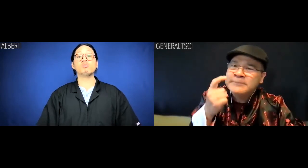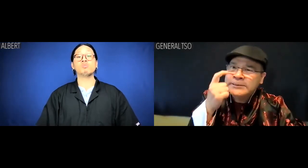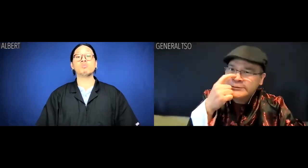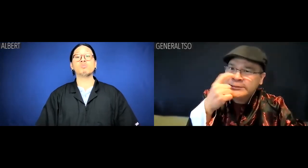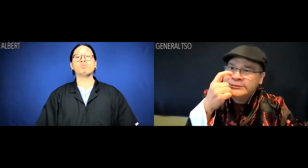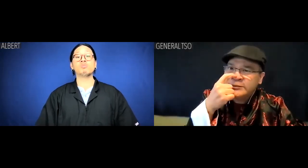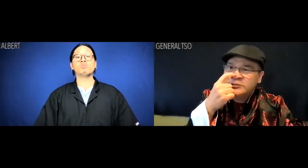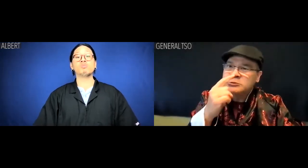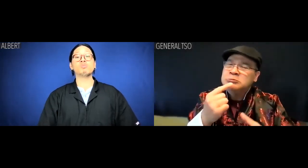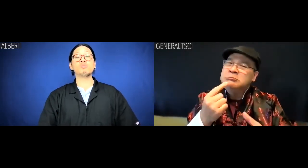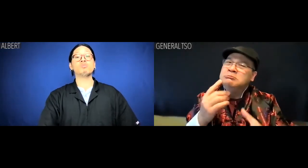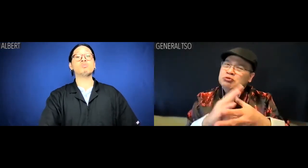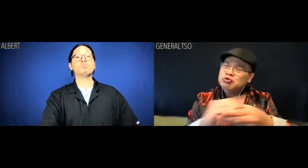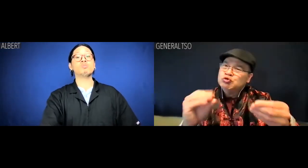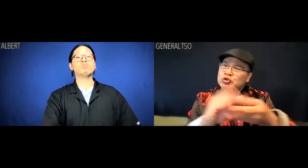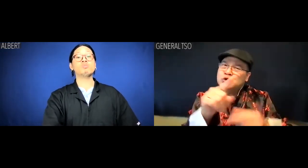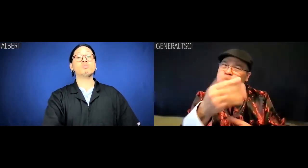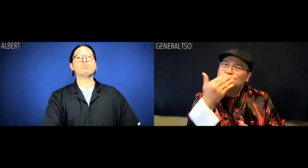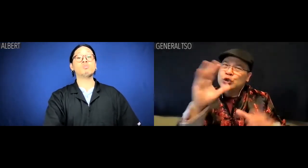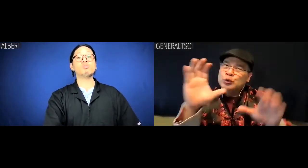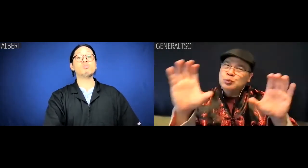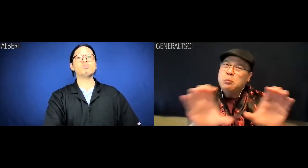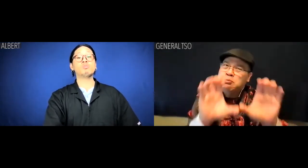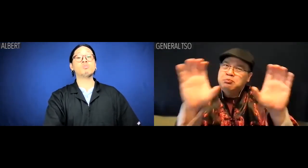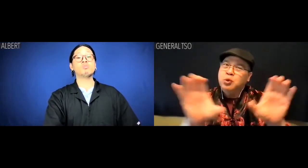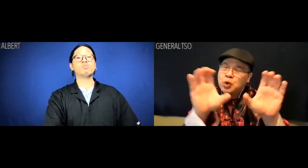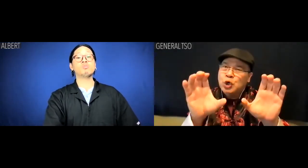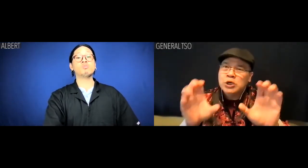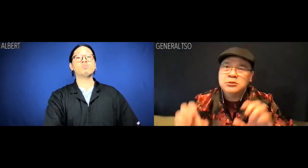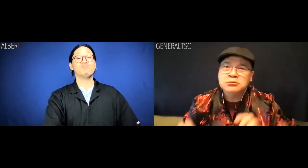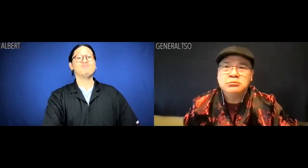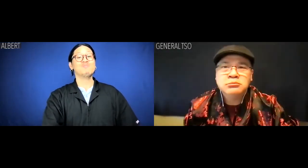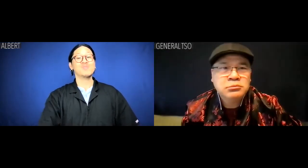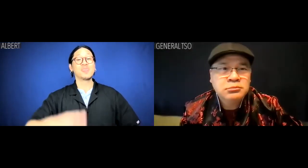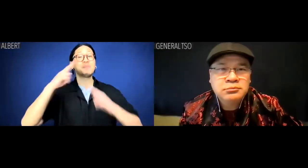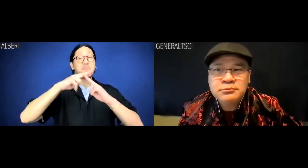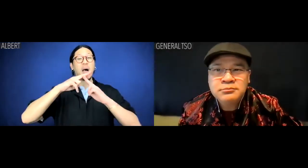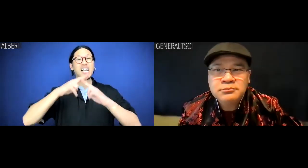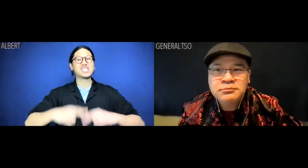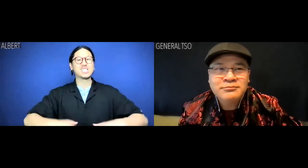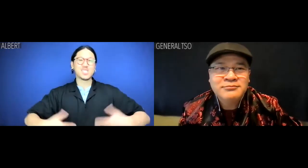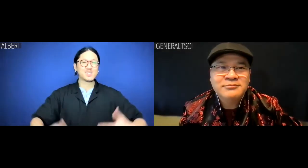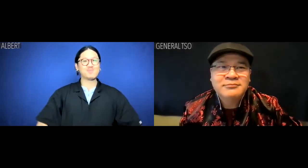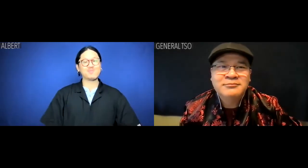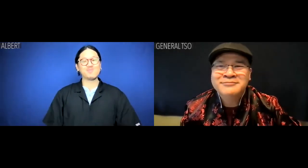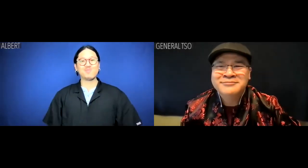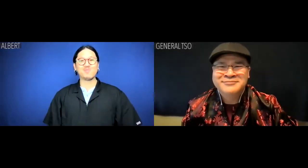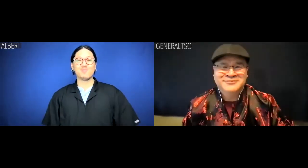Tzi Chuan says you're good with computers. Albert: The best.